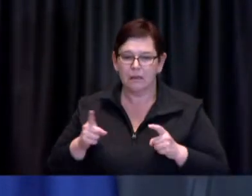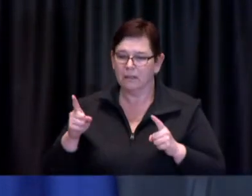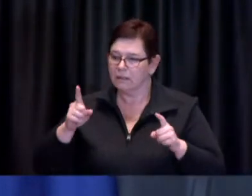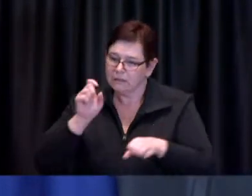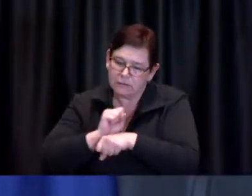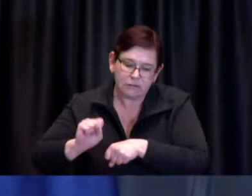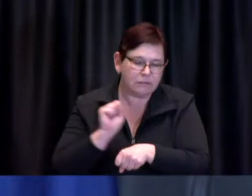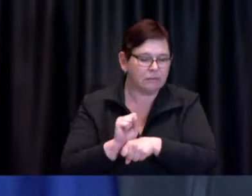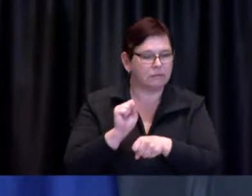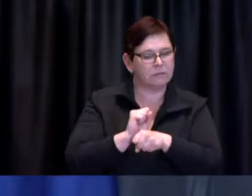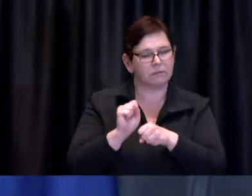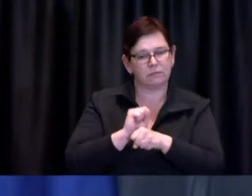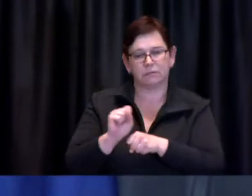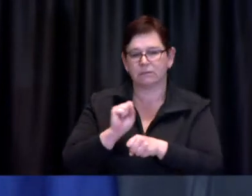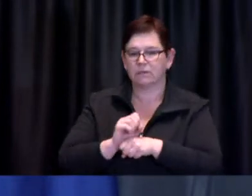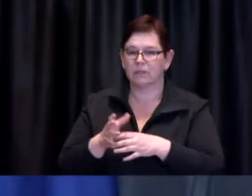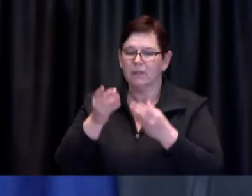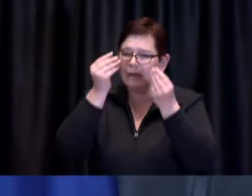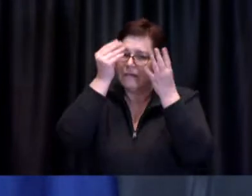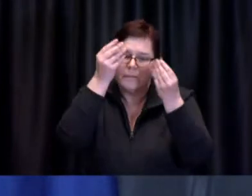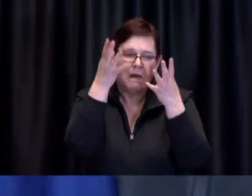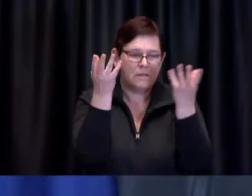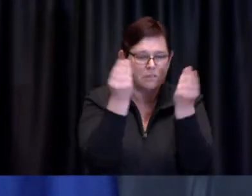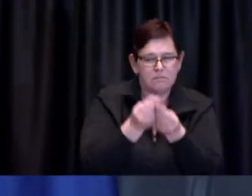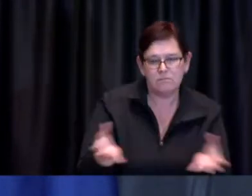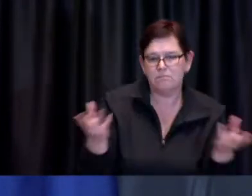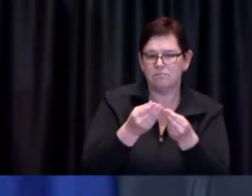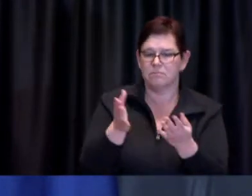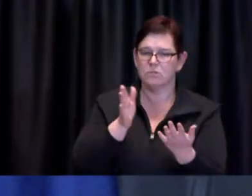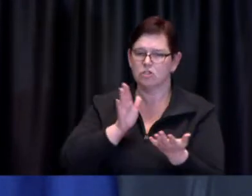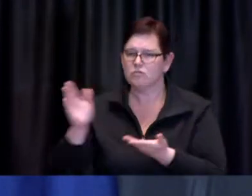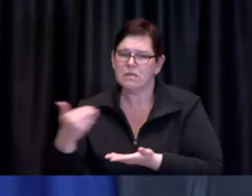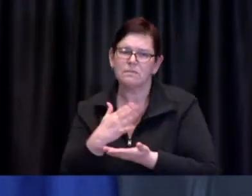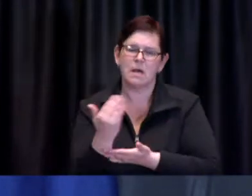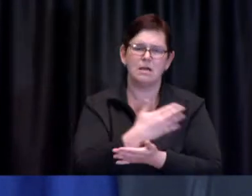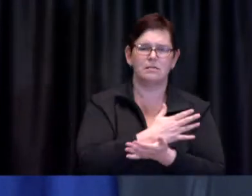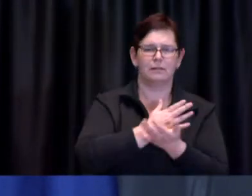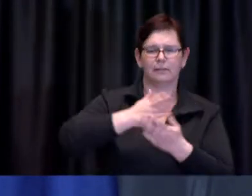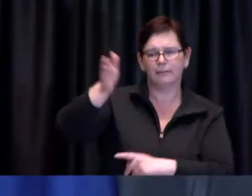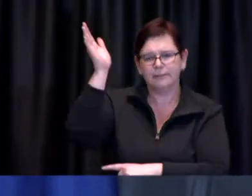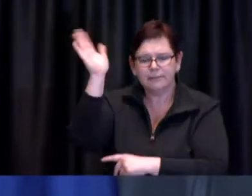in the releases and statements we make here but also in uh in the dashboard that's found on the website